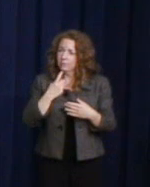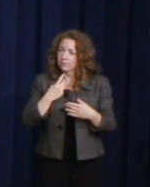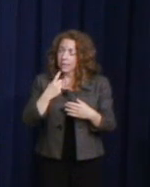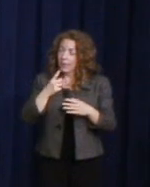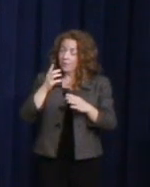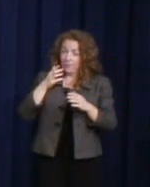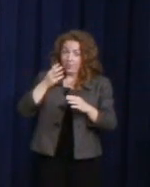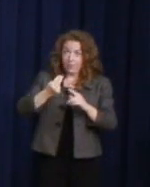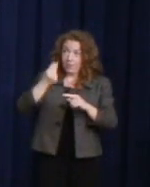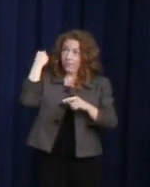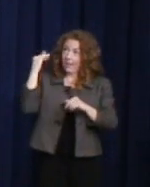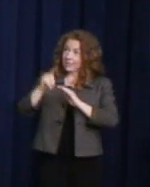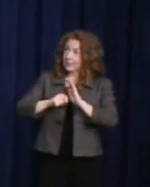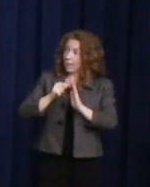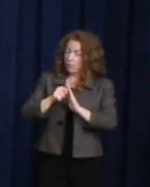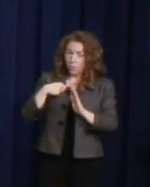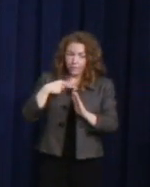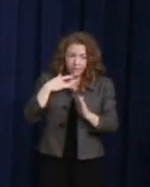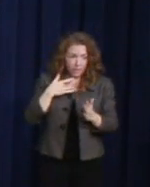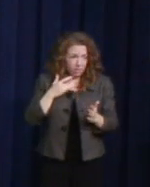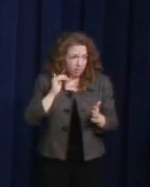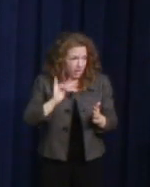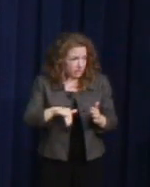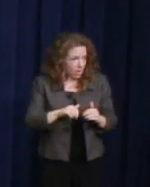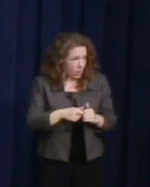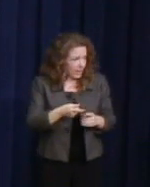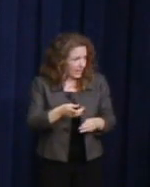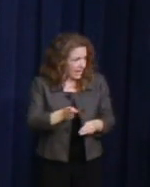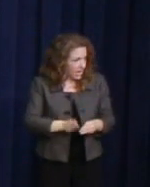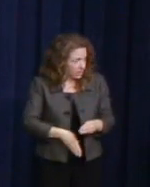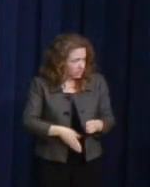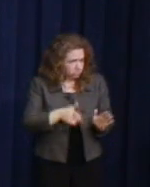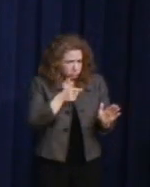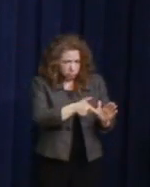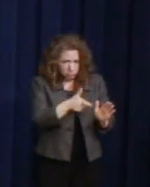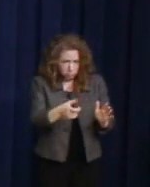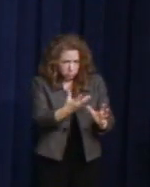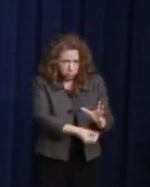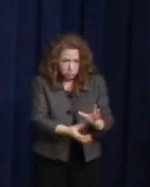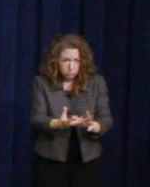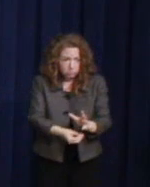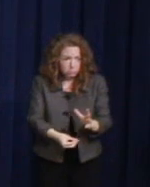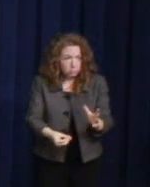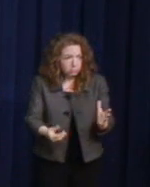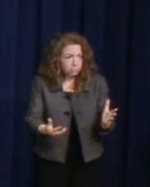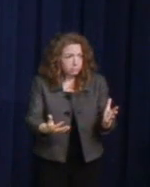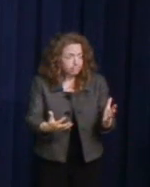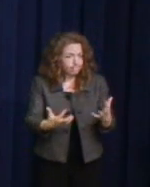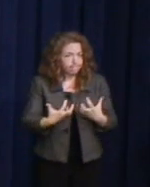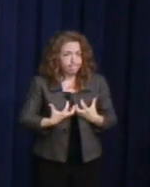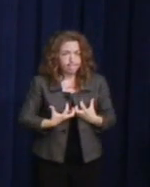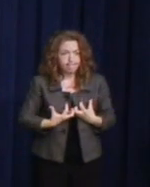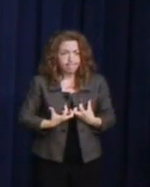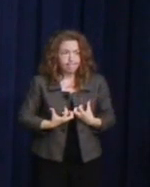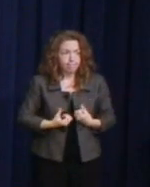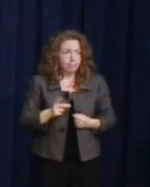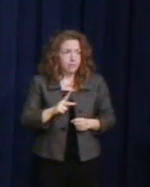A sad sacrifice to pay, but it was the beginning of so much. And you all know what it is.